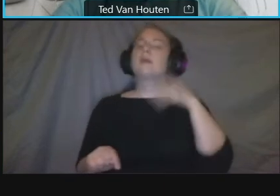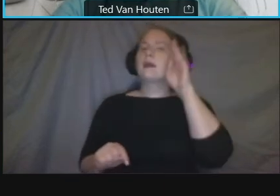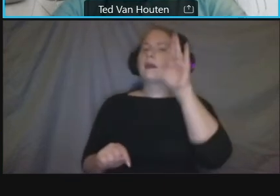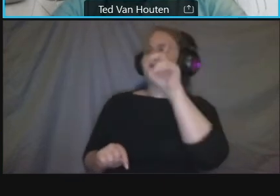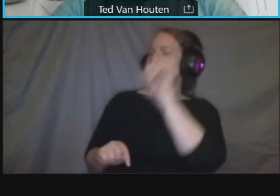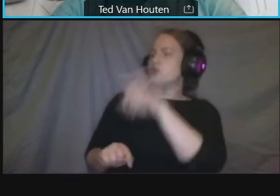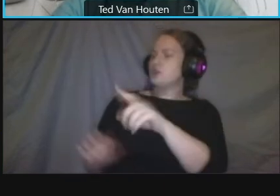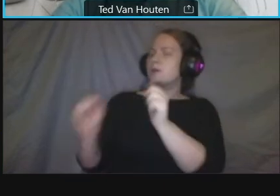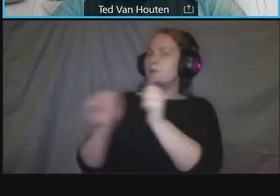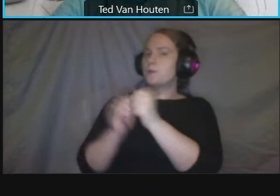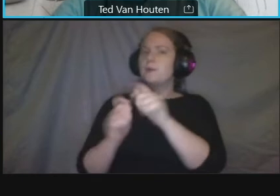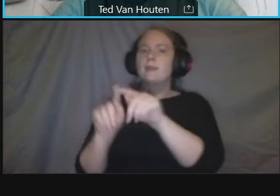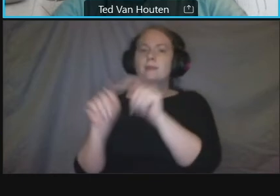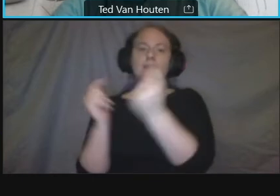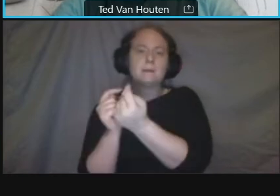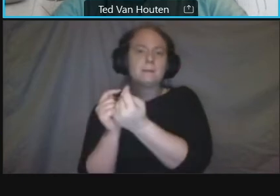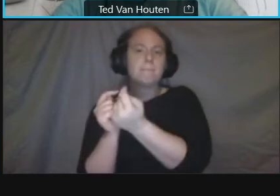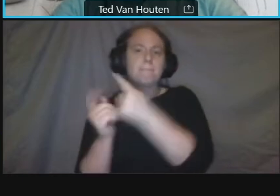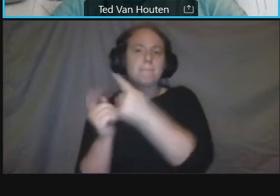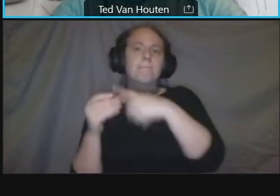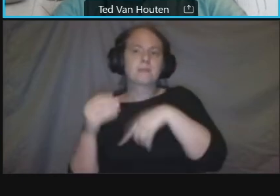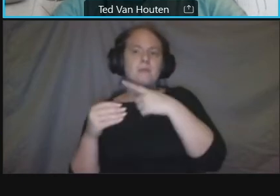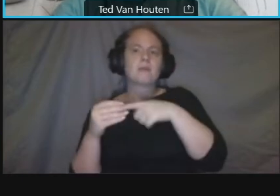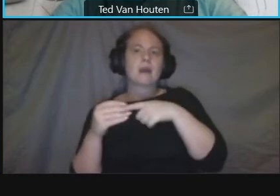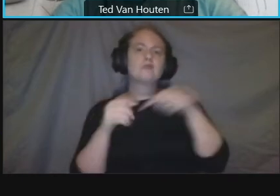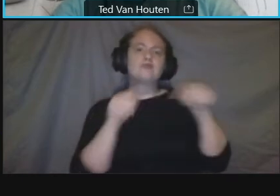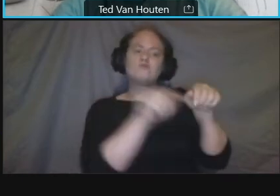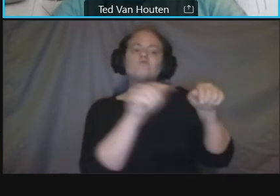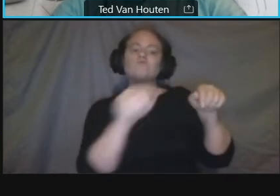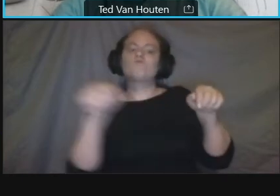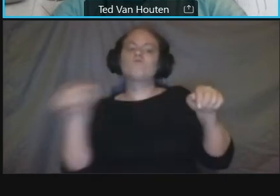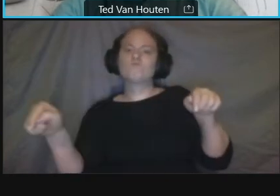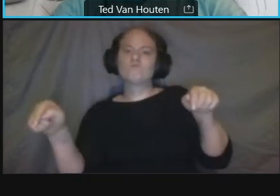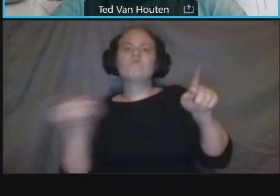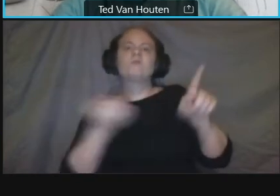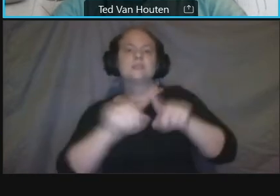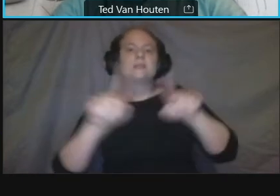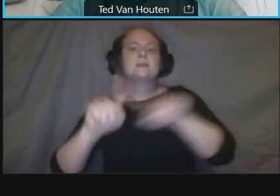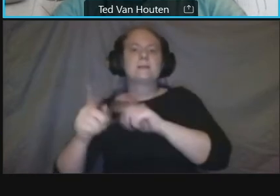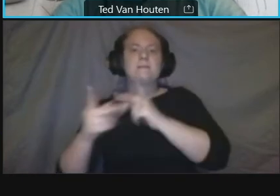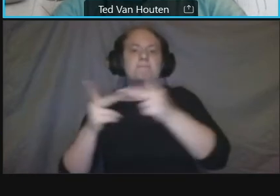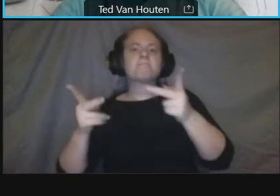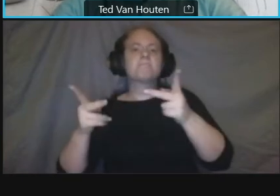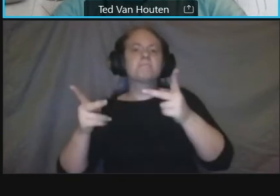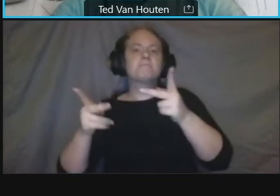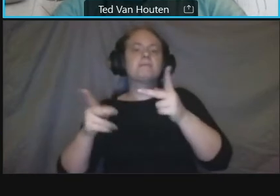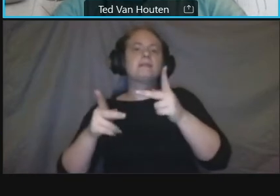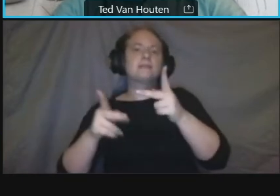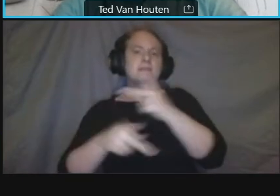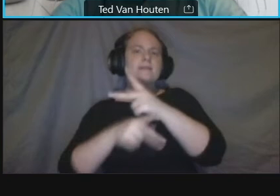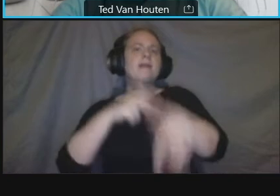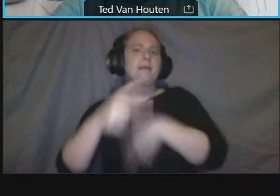are and uh so so this is an opportunity for us to get comments and again lighting and all sorts